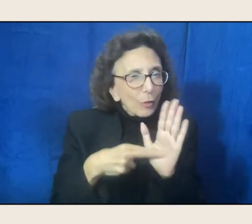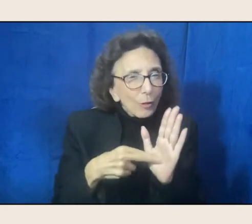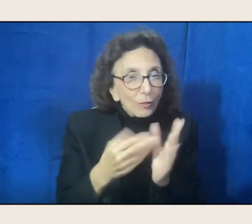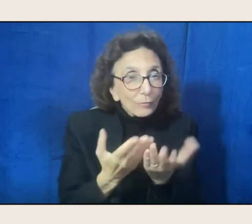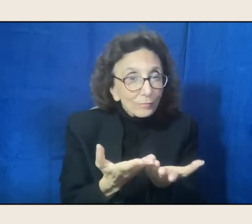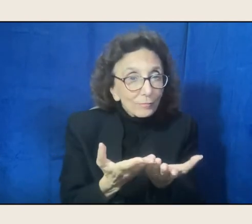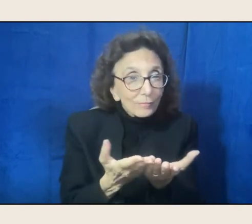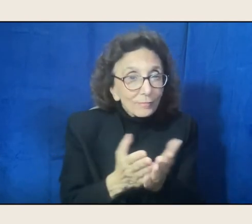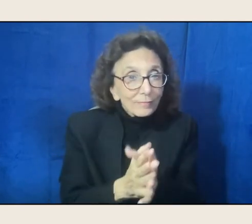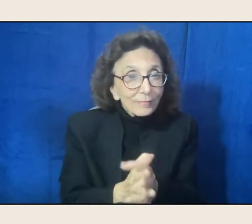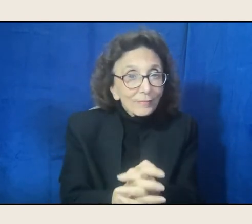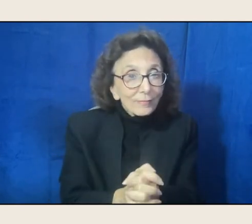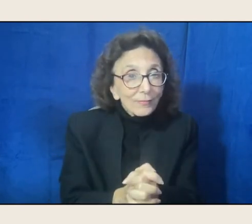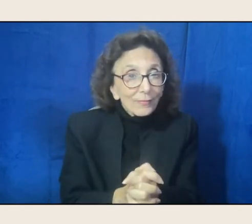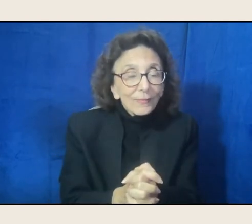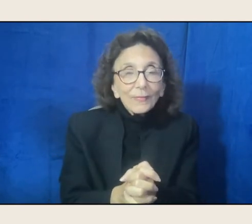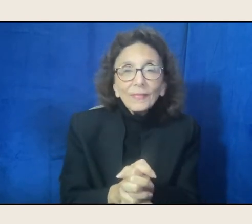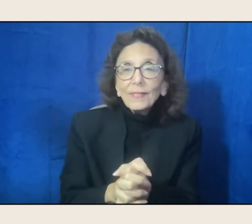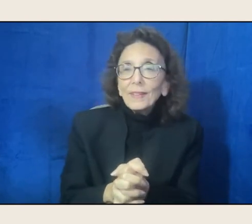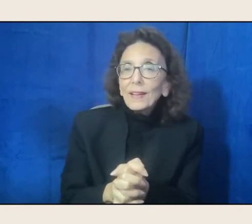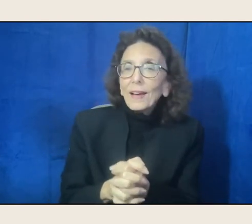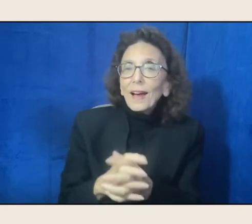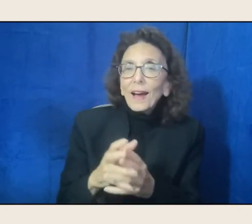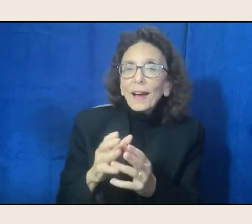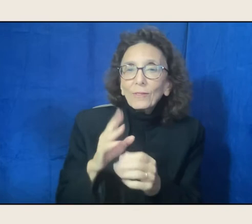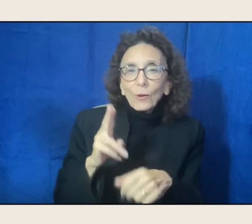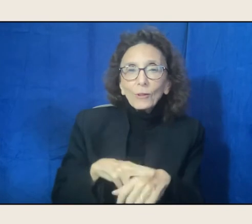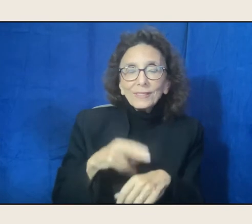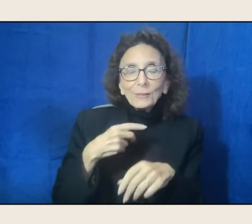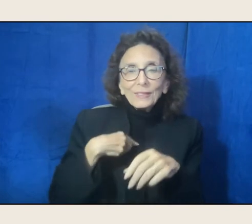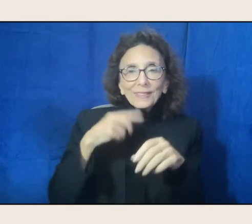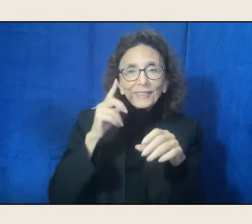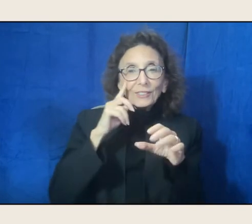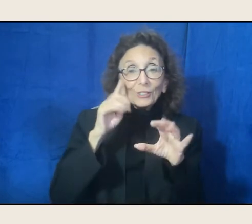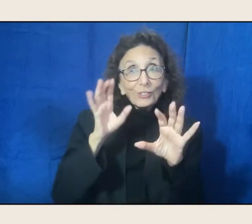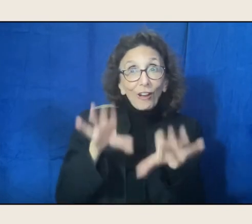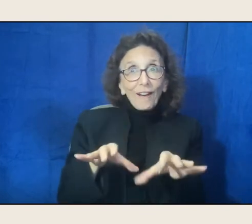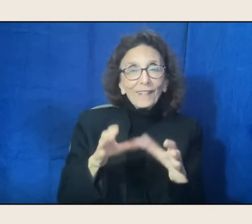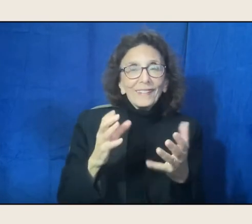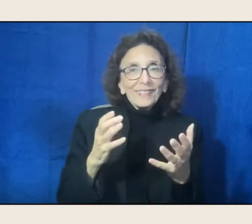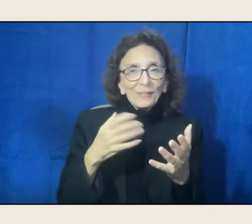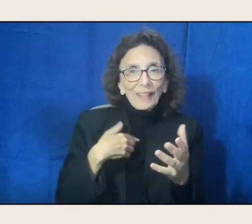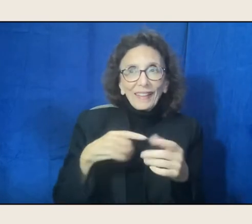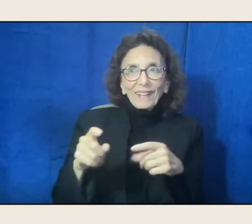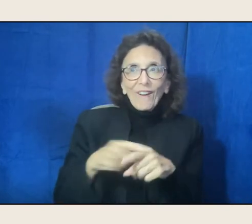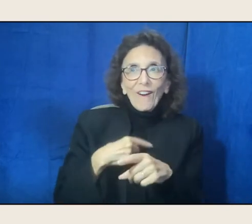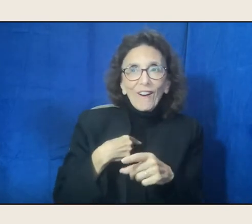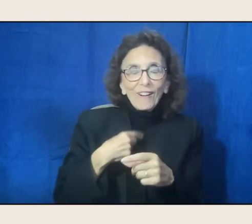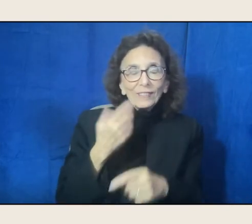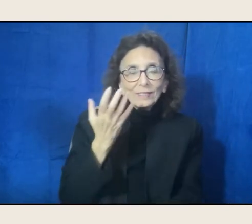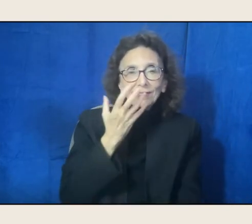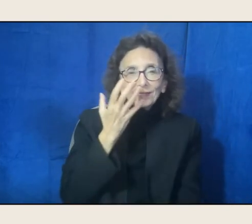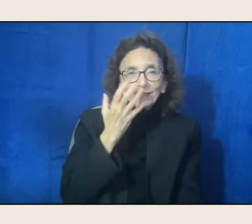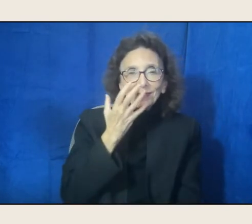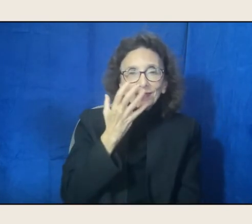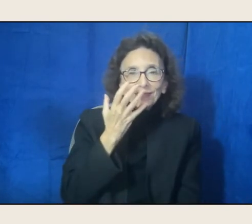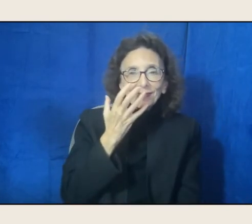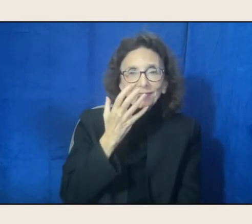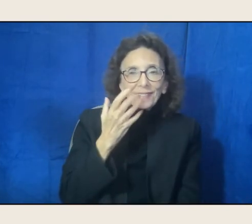Well, it was quite a shock, of course, when you get that call. I remember yeah, I'll always remember that.